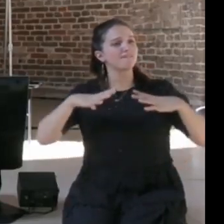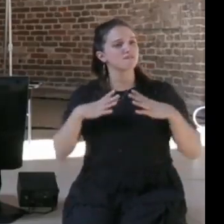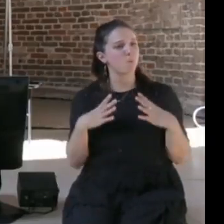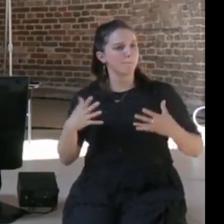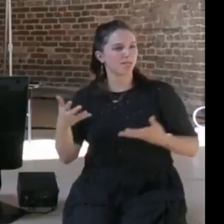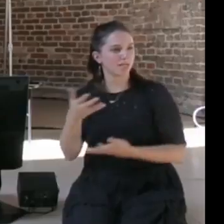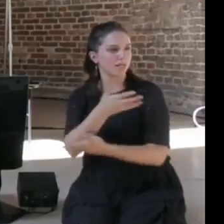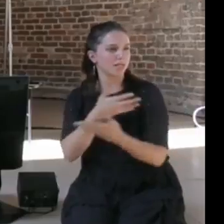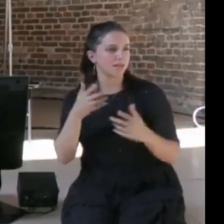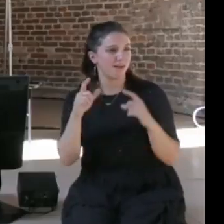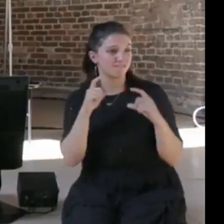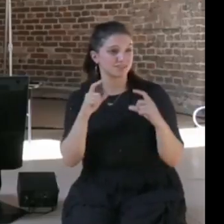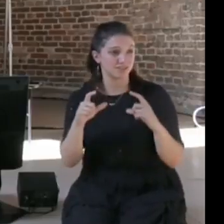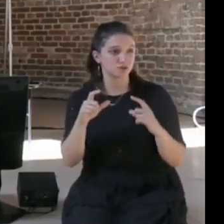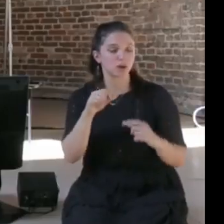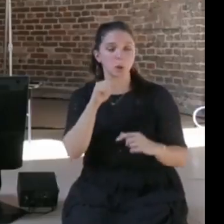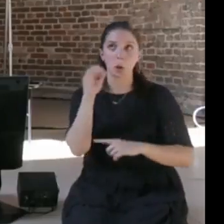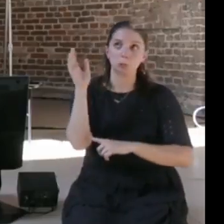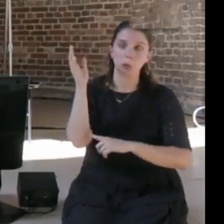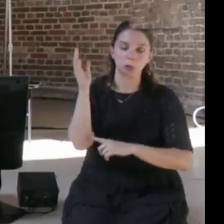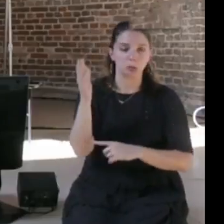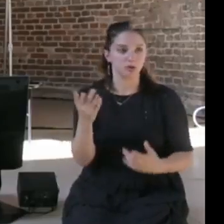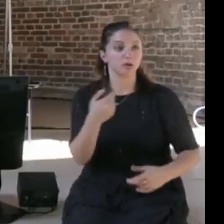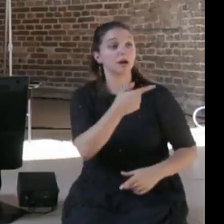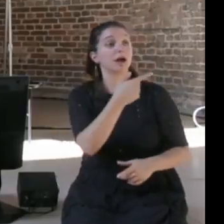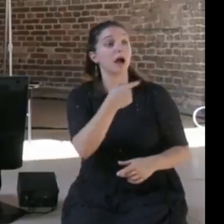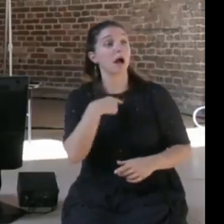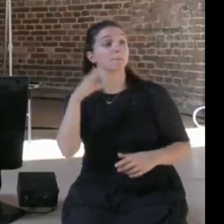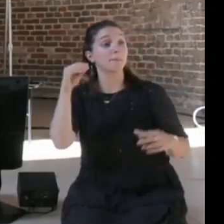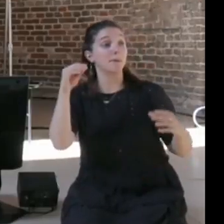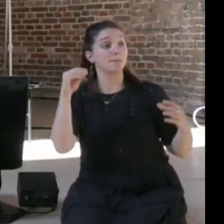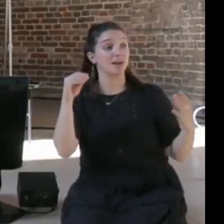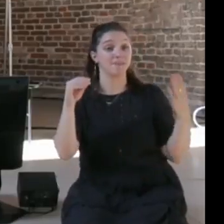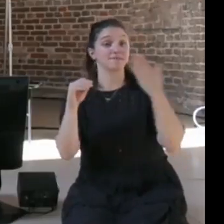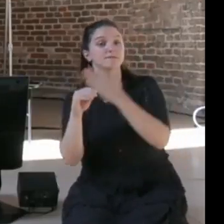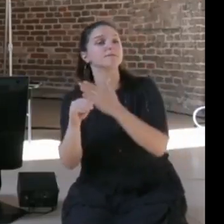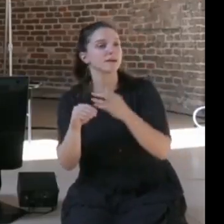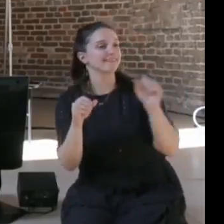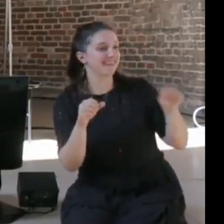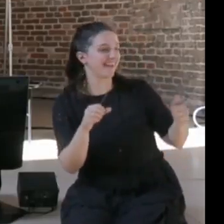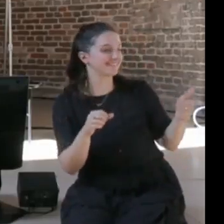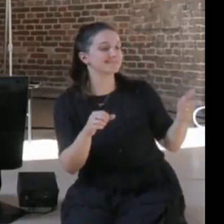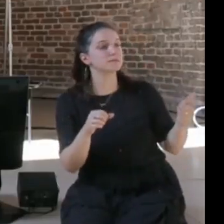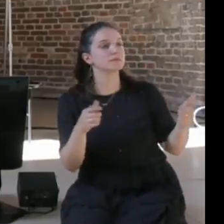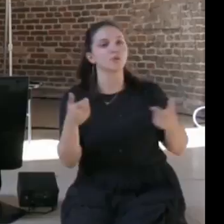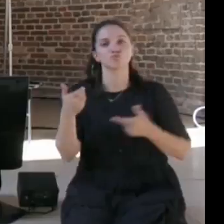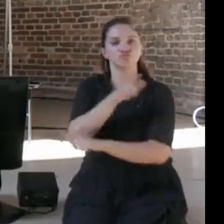I've encouraged them to interrupt me to interrupt each other, to have a lively discussion, and